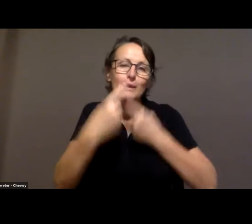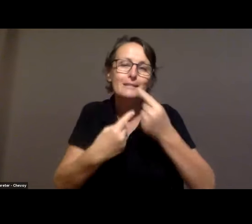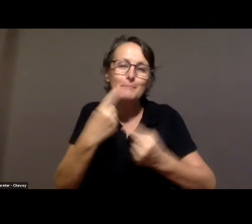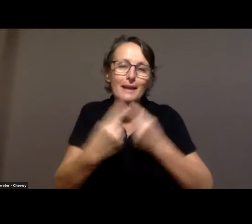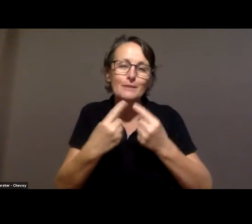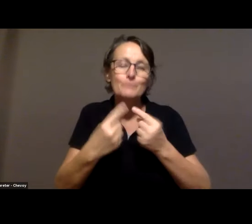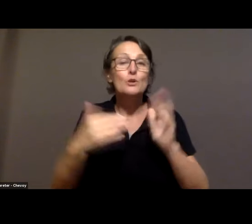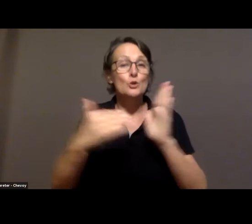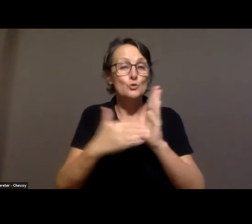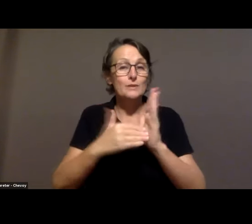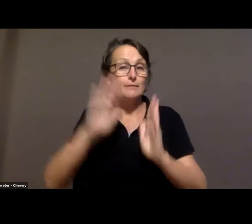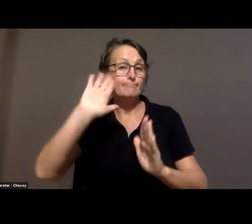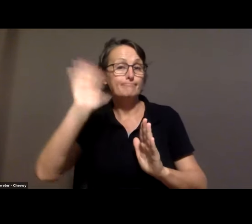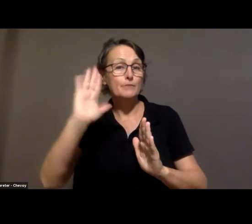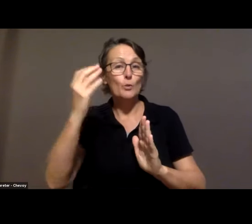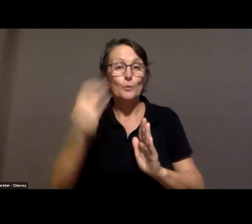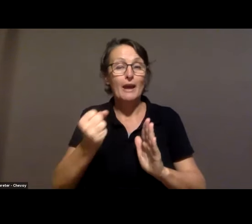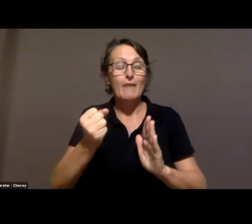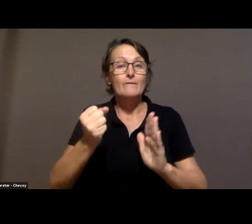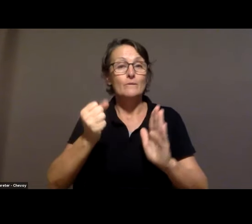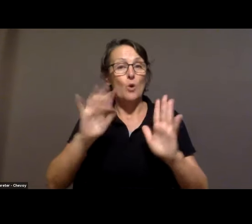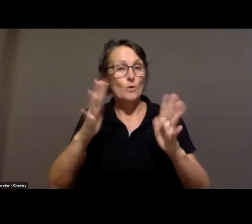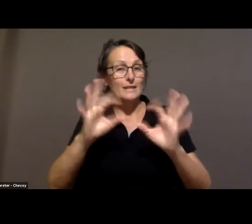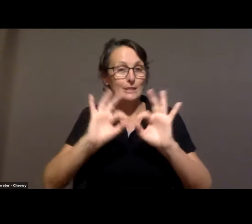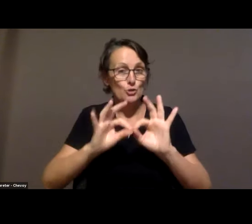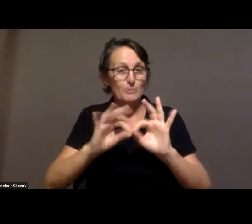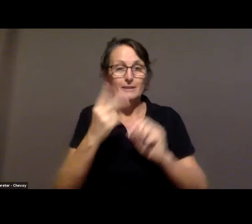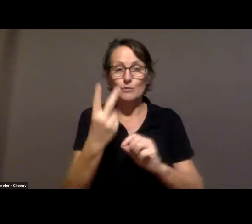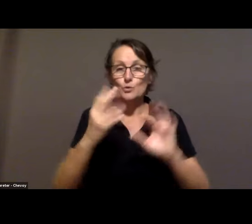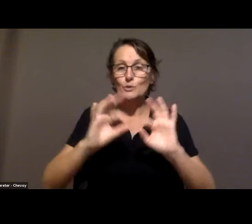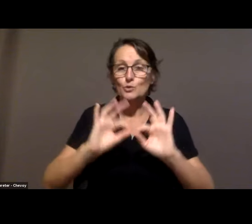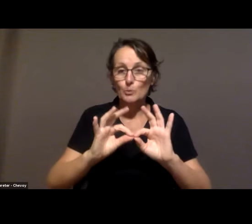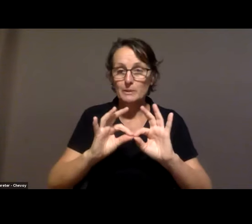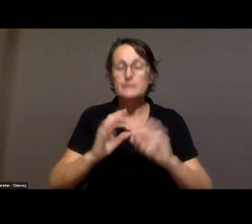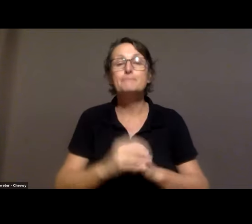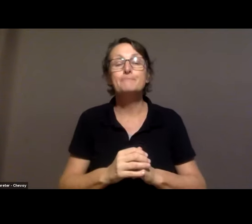I'll do some housekeeping. Today's session is Auslan-interpreted. Close